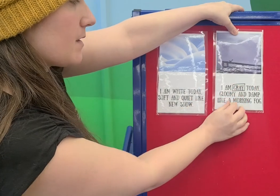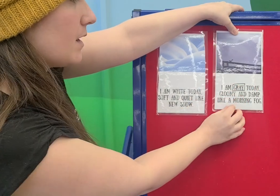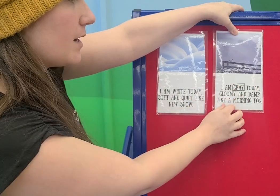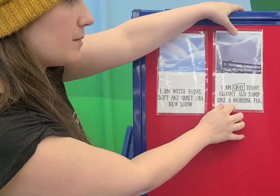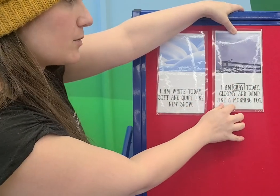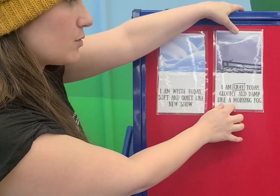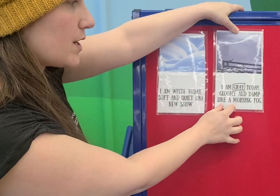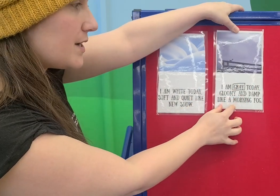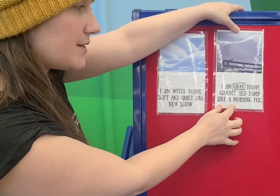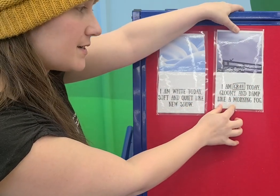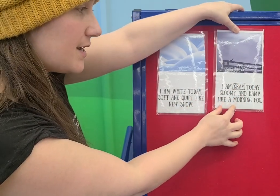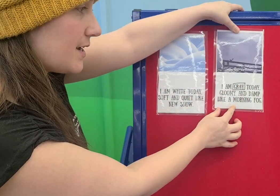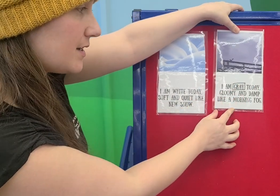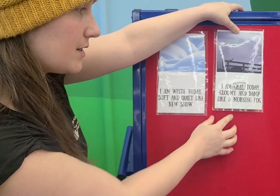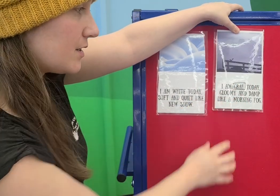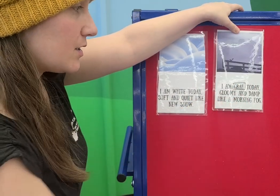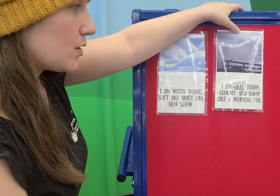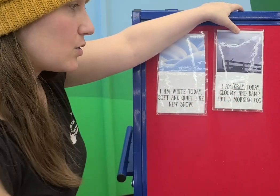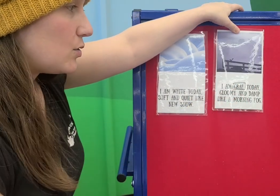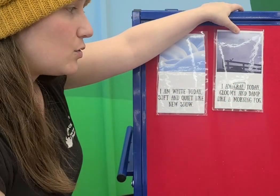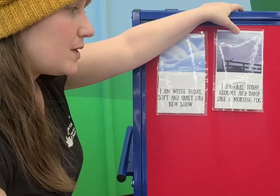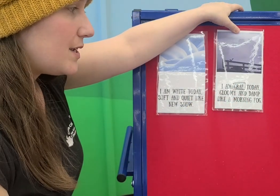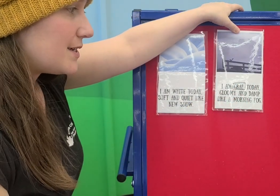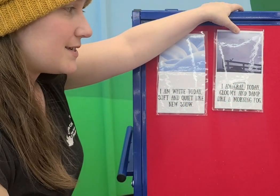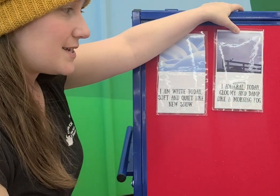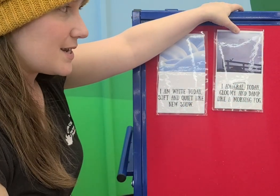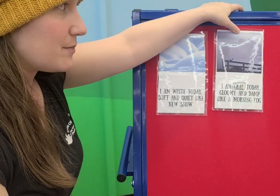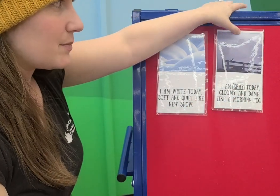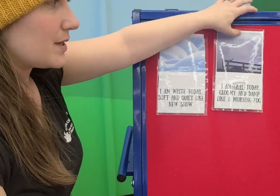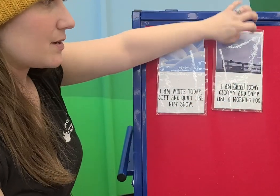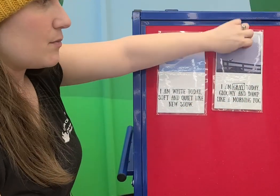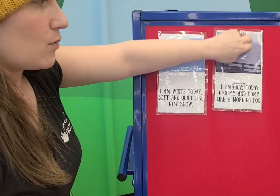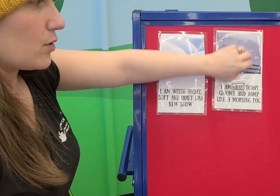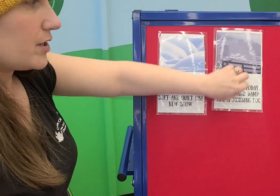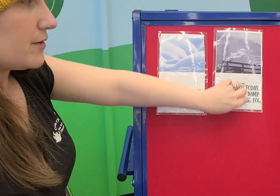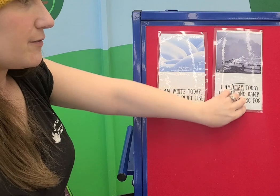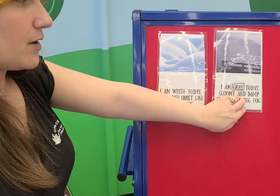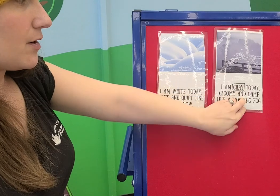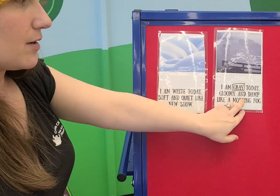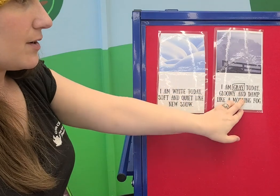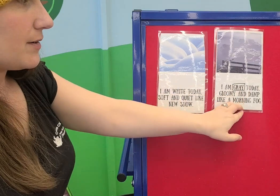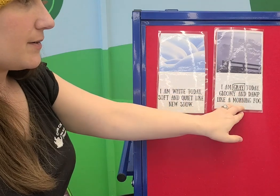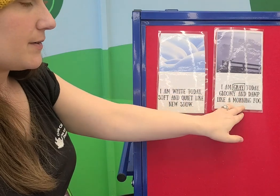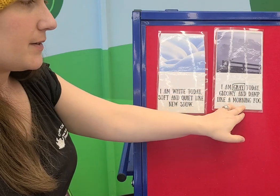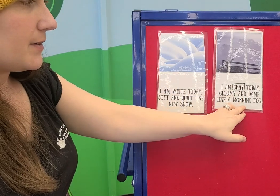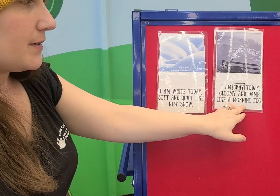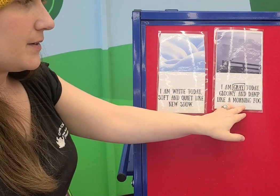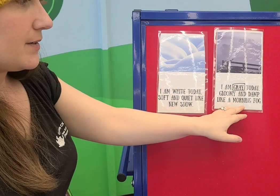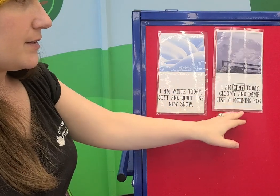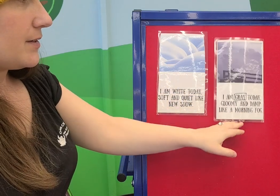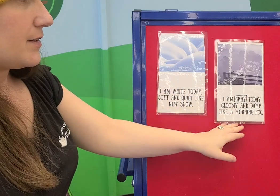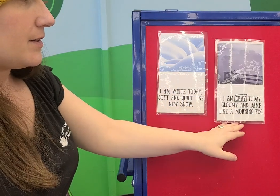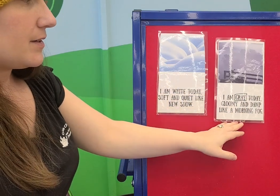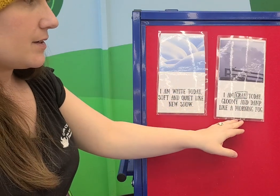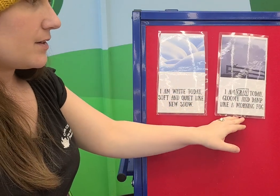I am gray today. Gloomy and damp like a morning fog.